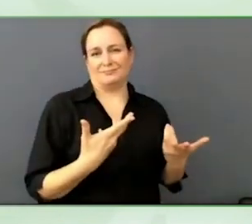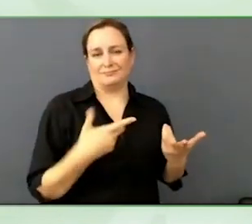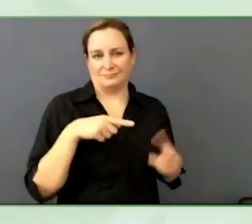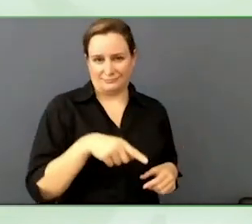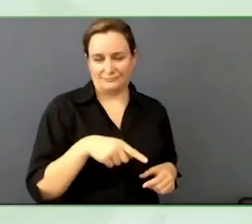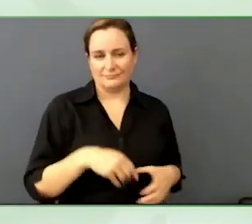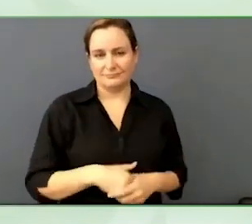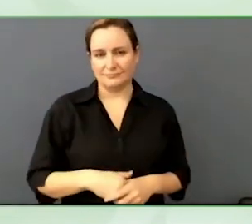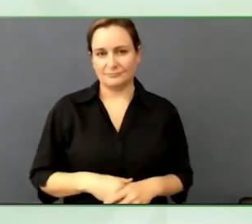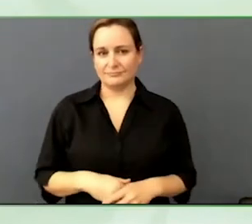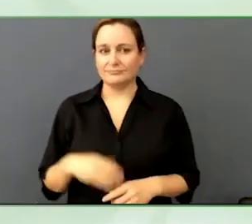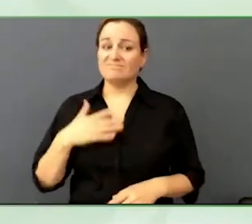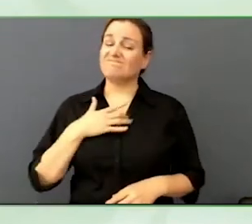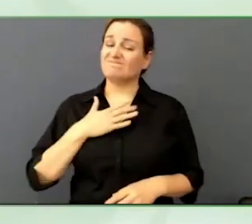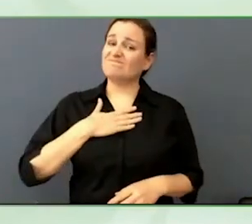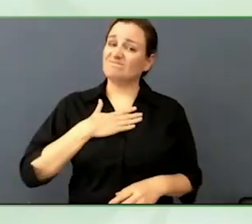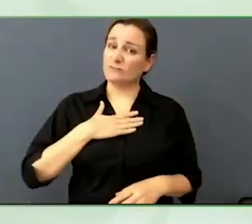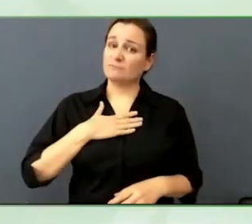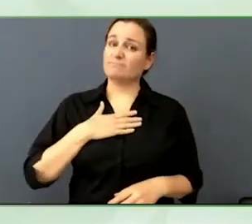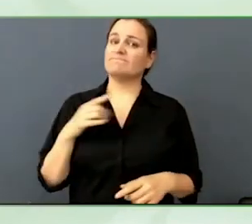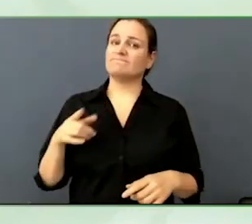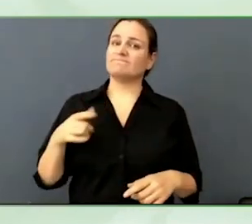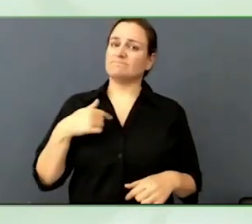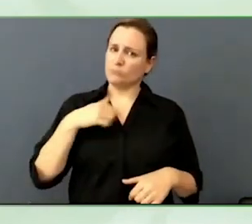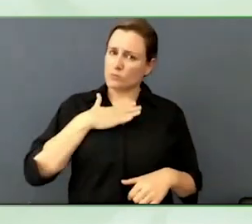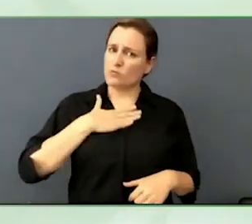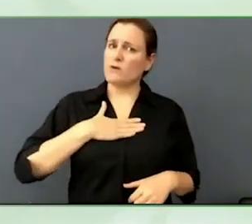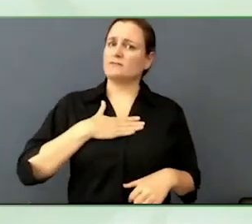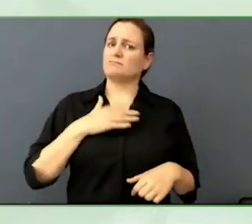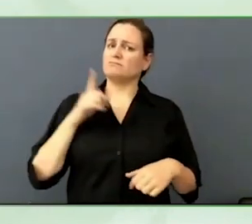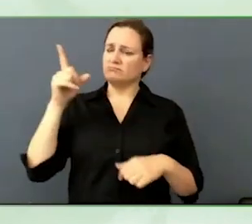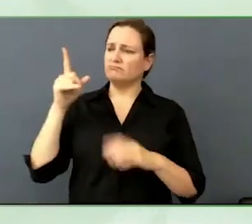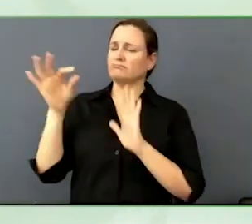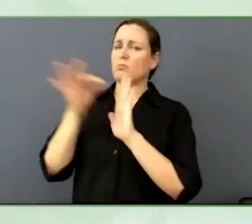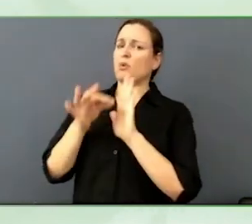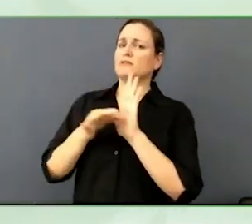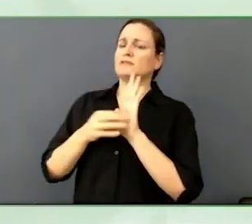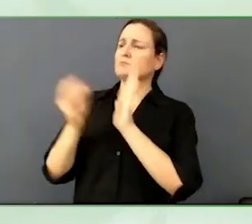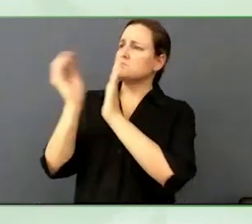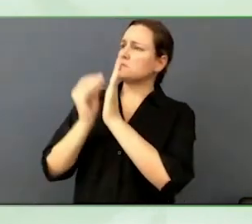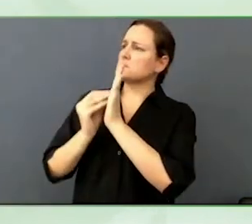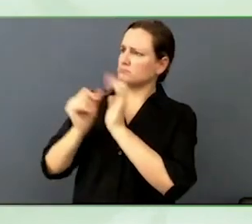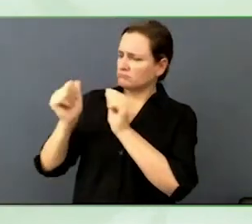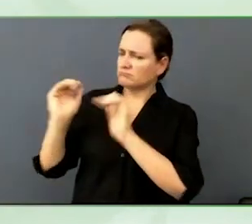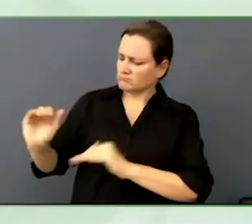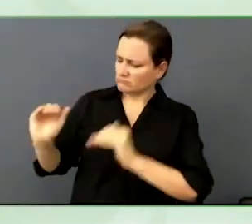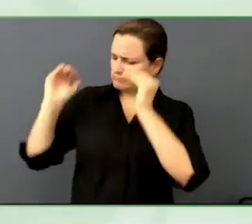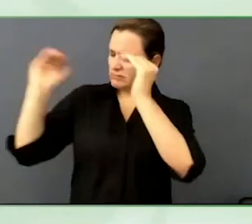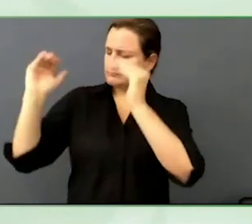We should hold people to a high standard, expect solutions for accessibility, we can.